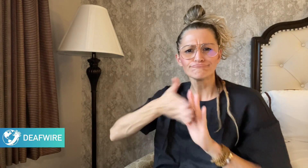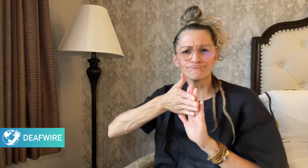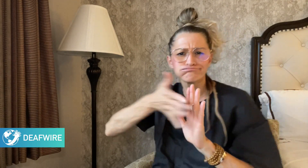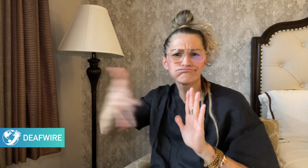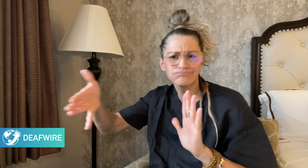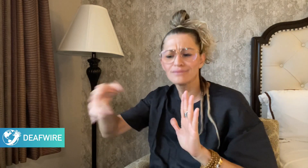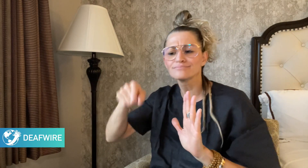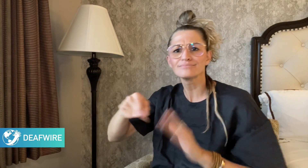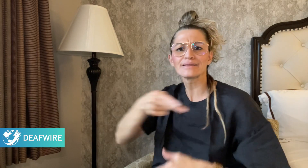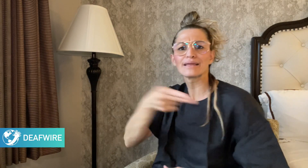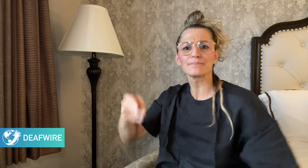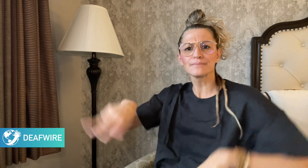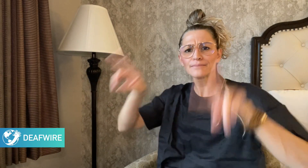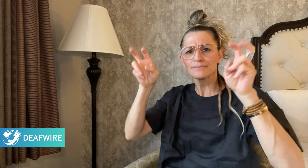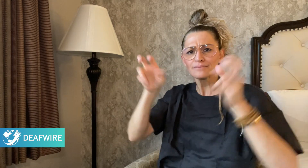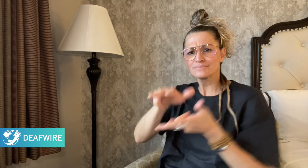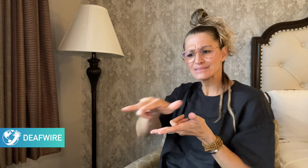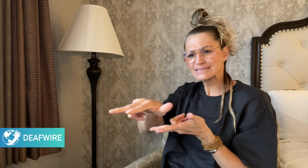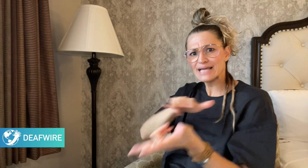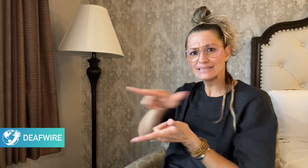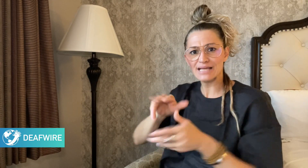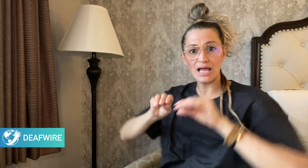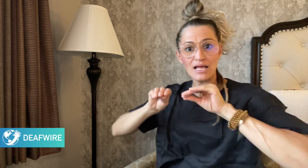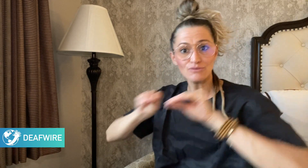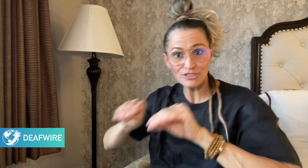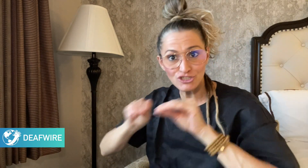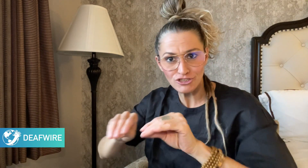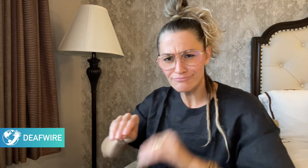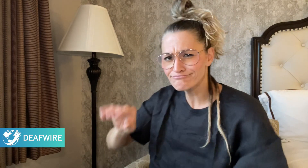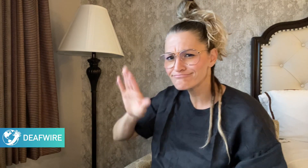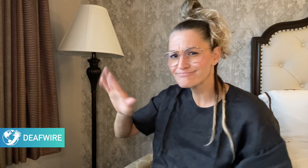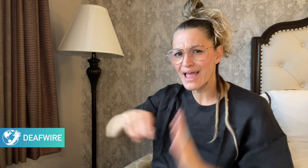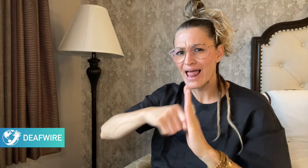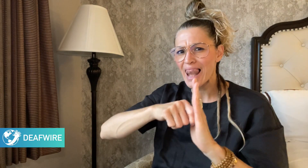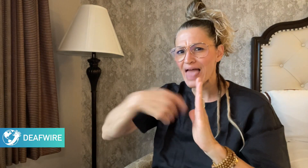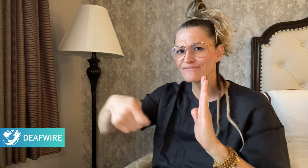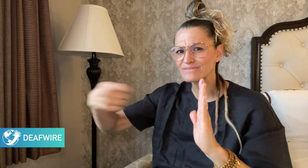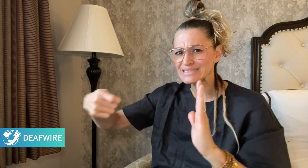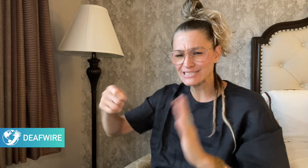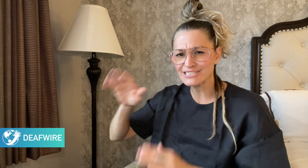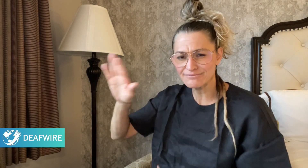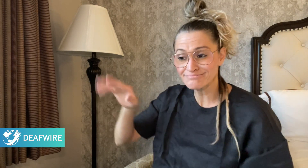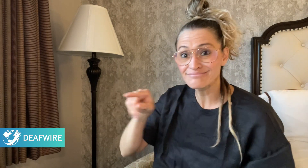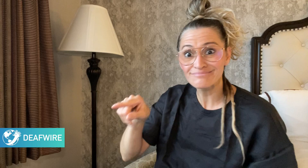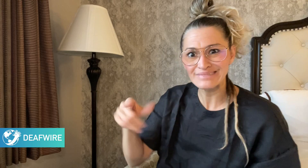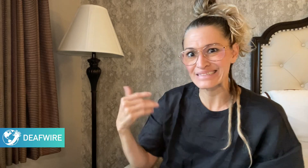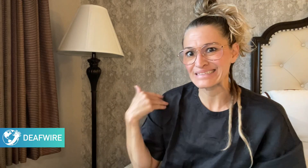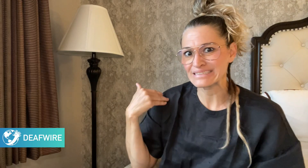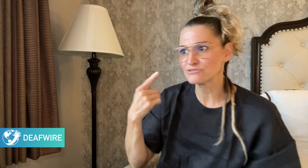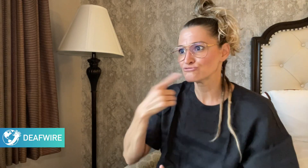“Sex Education”, recently announced that their